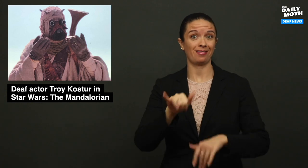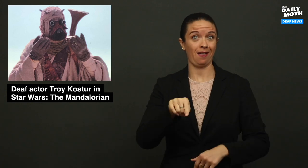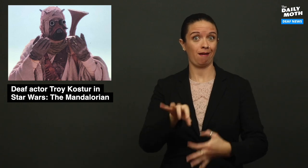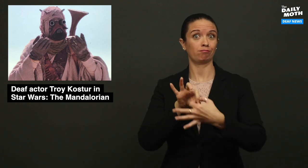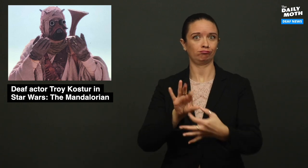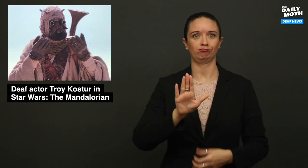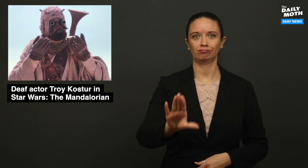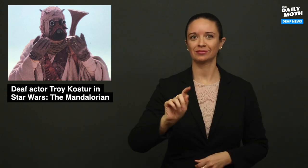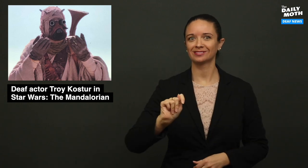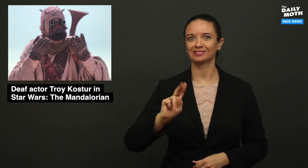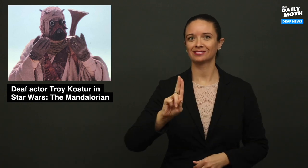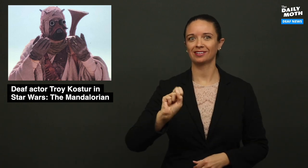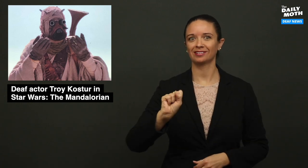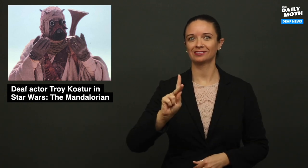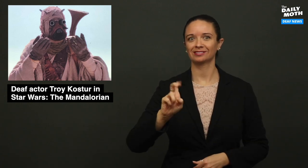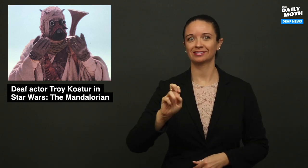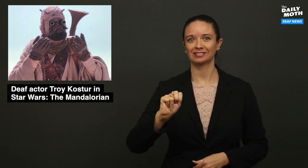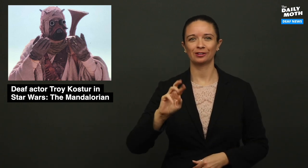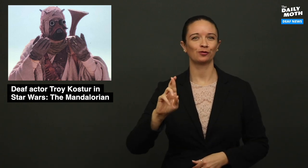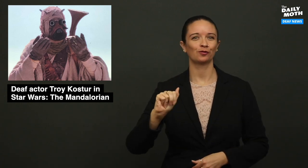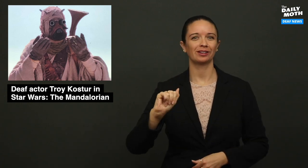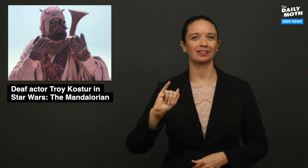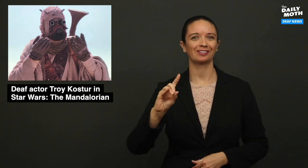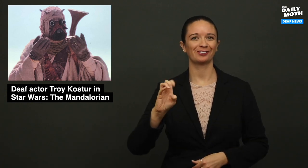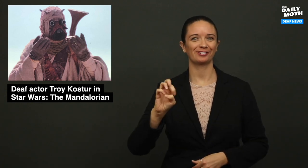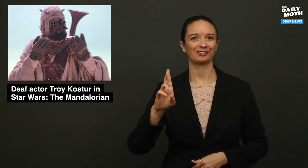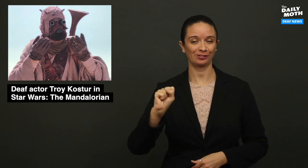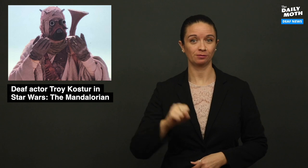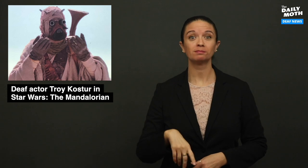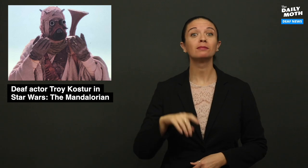that belong to the Tusken Raiders.